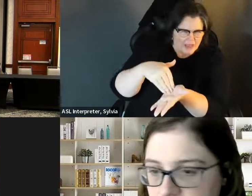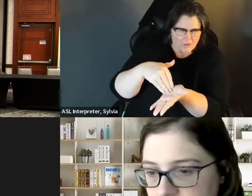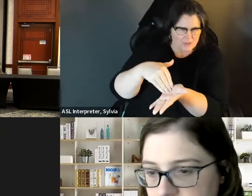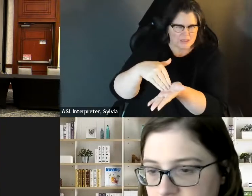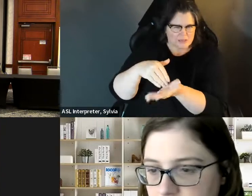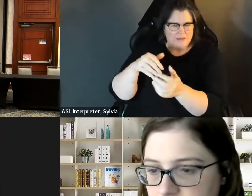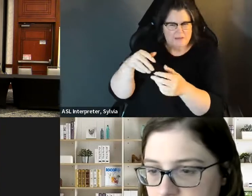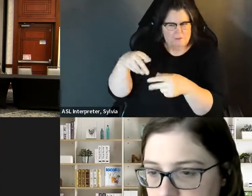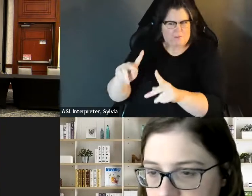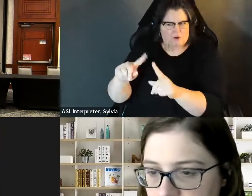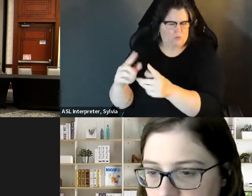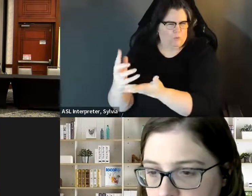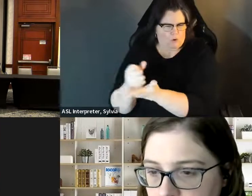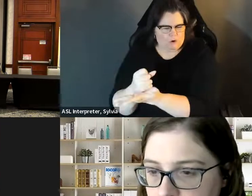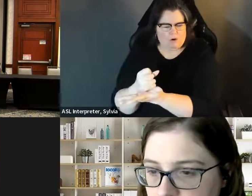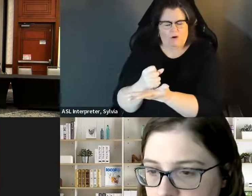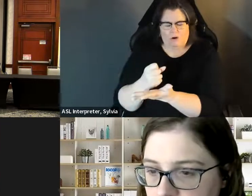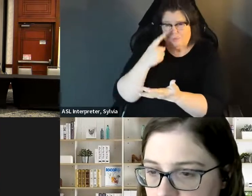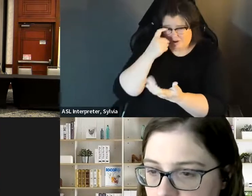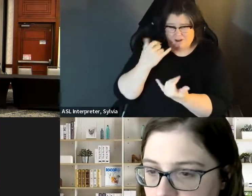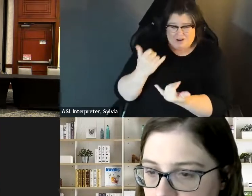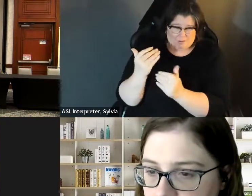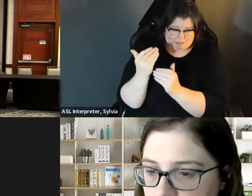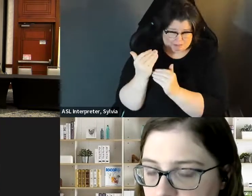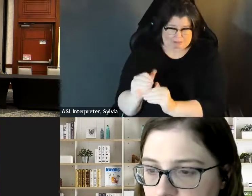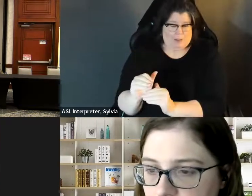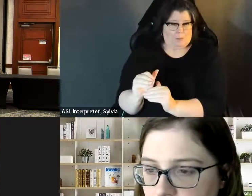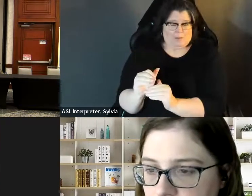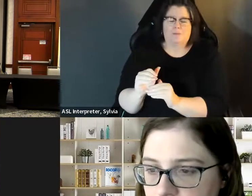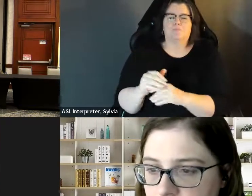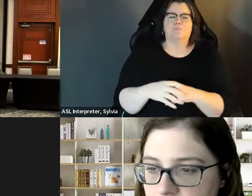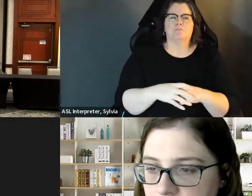That is a good start as well, so that people don't don't experience those limits as well. as well. So that people don't experience those